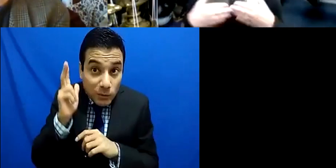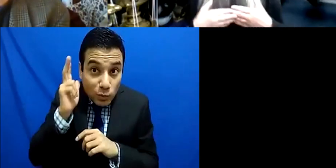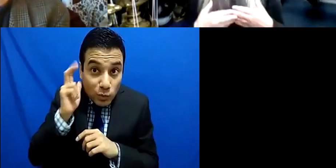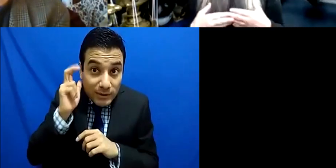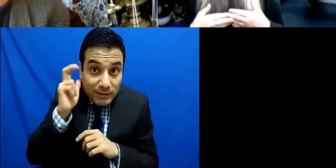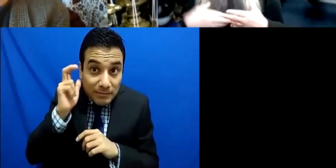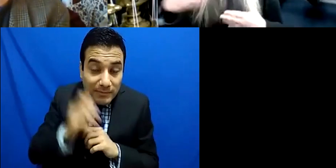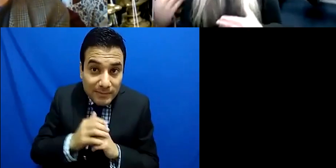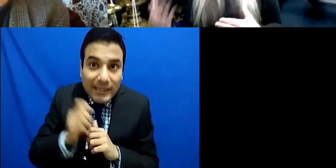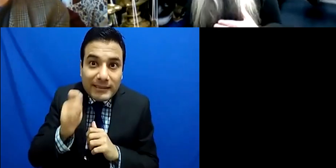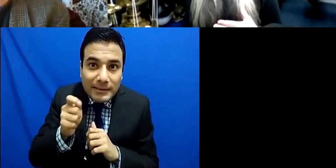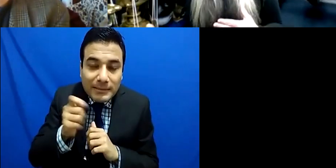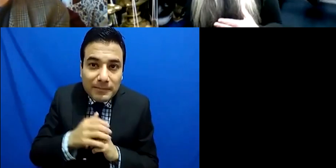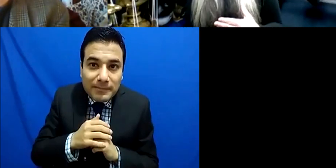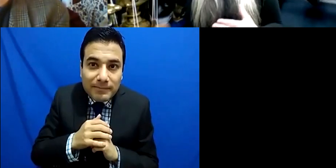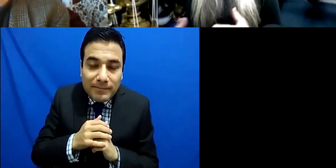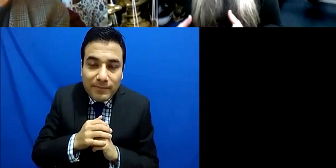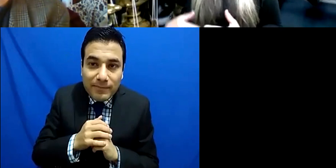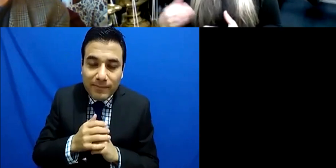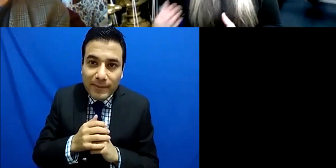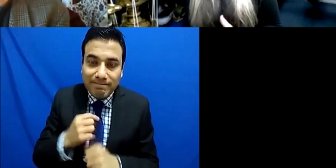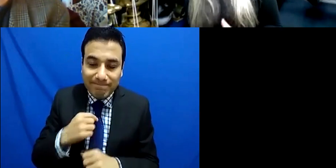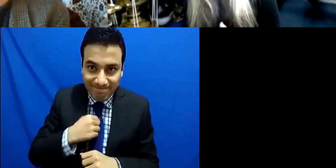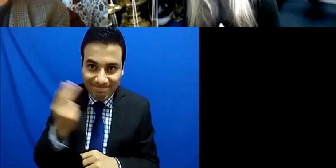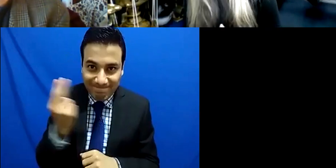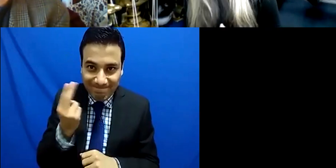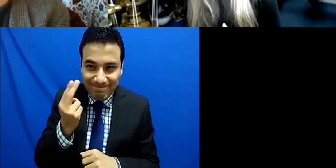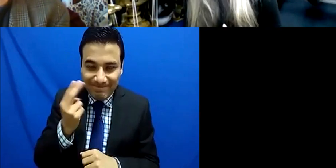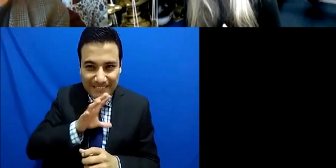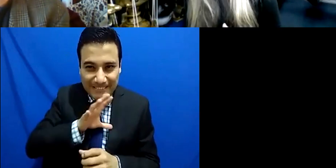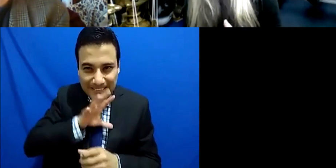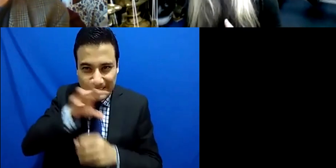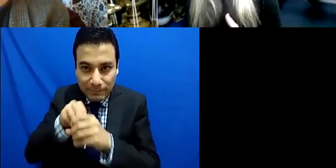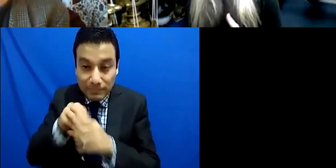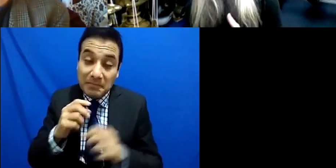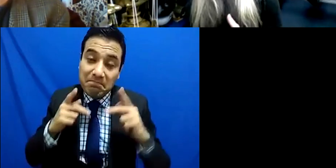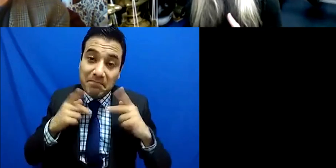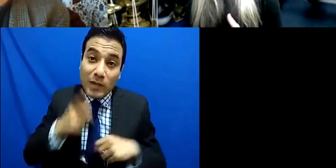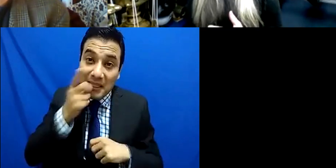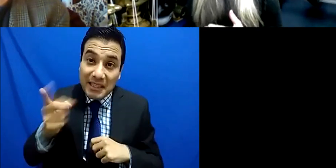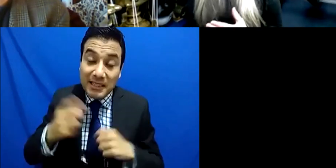say that life begins with listening and life ends with listening and that's true because